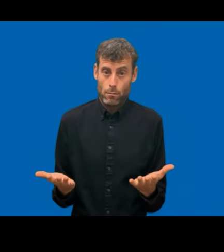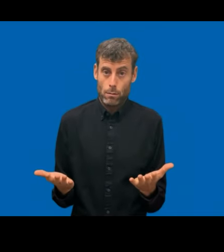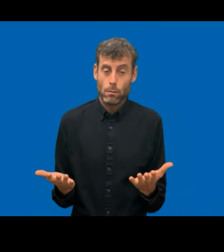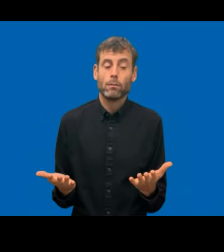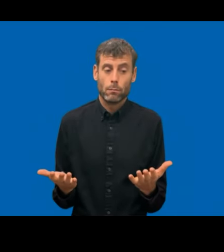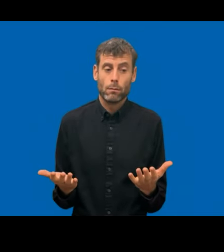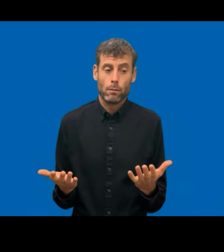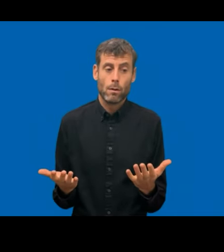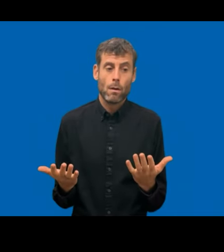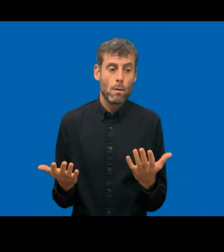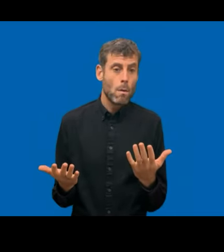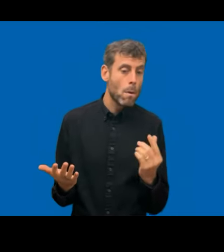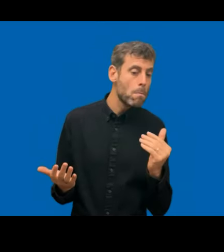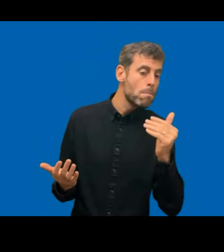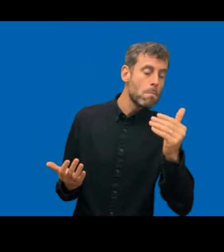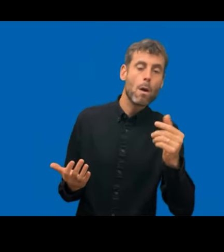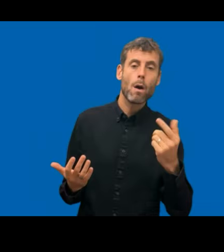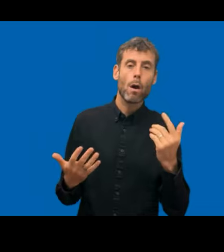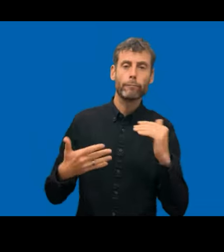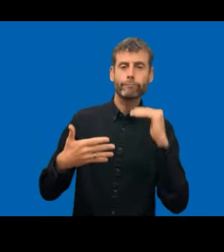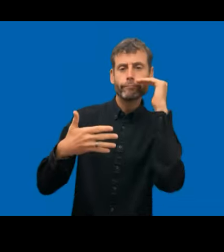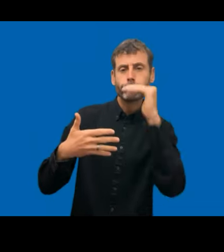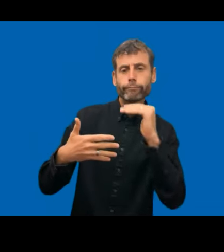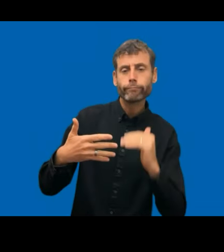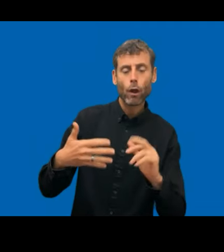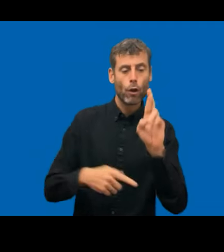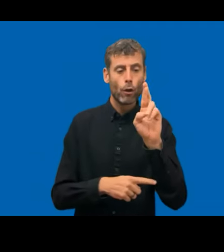That is going to be also very exciting. Thanks a lot and have a good lunch break.